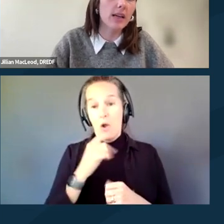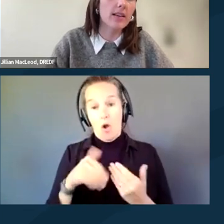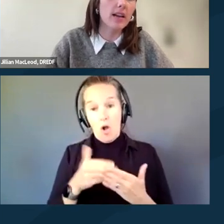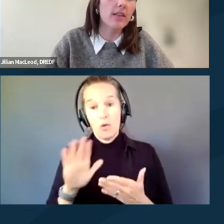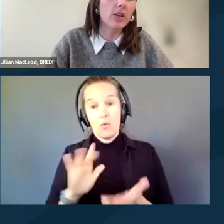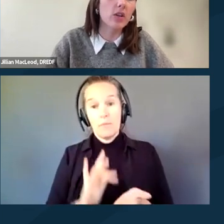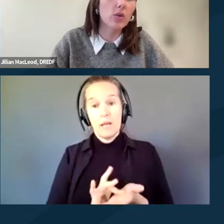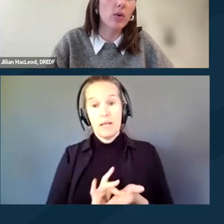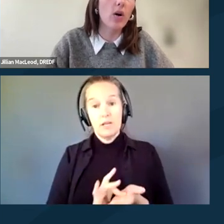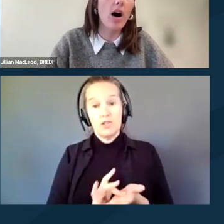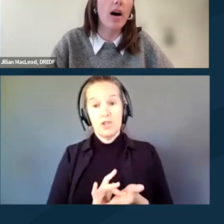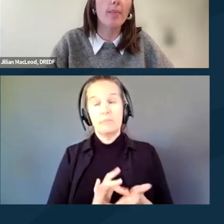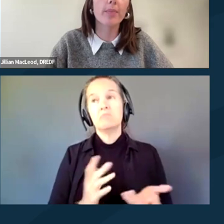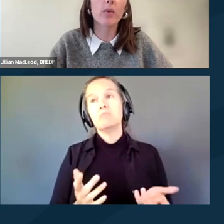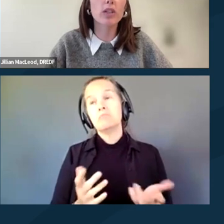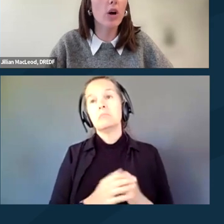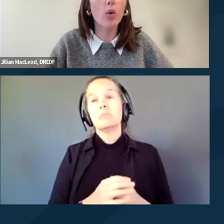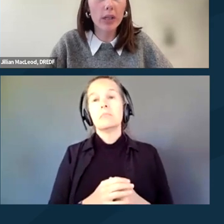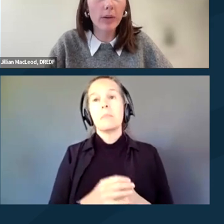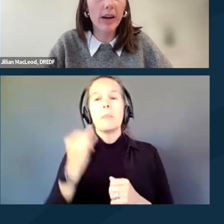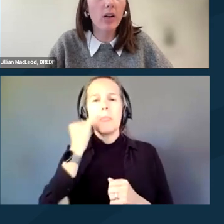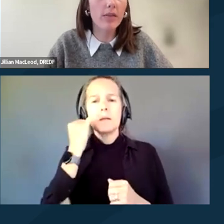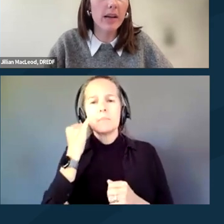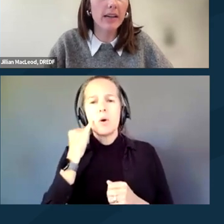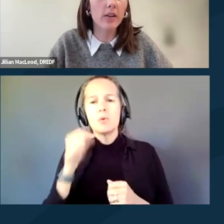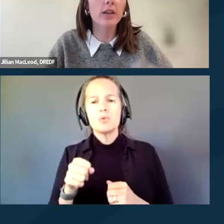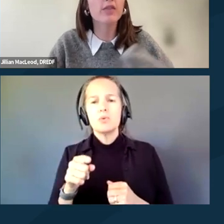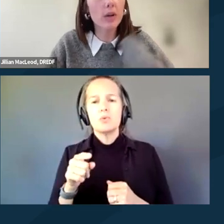because if you were to only bring the medication